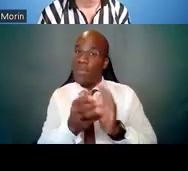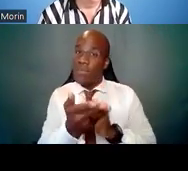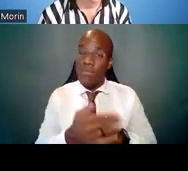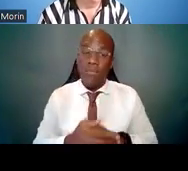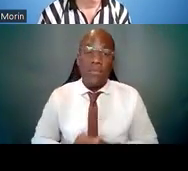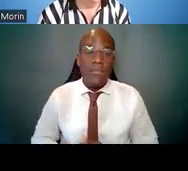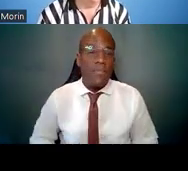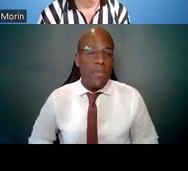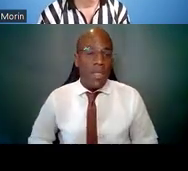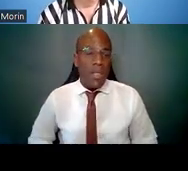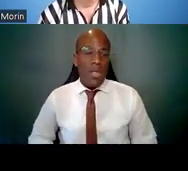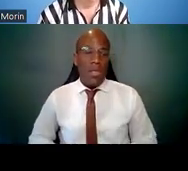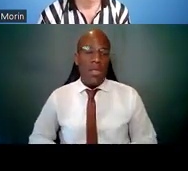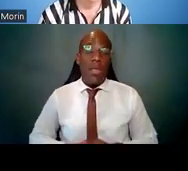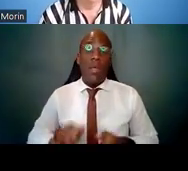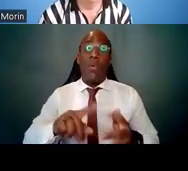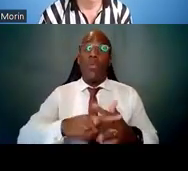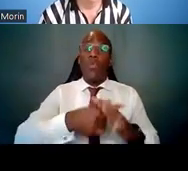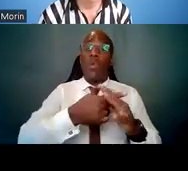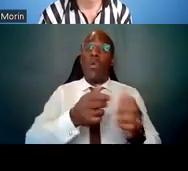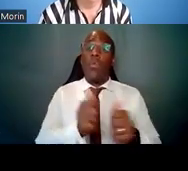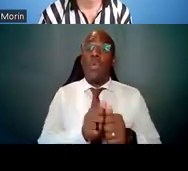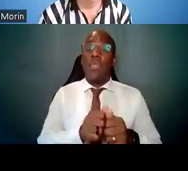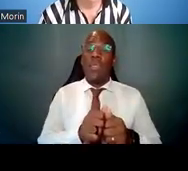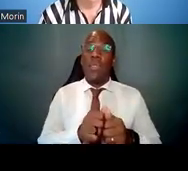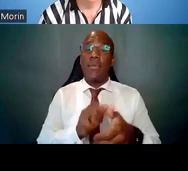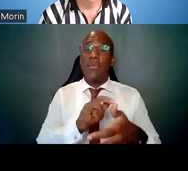It's going to begin with listing your specific goals.